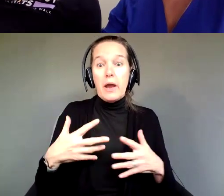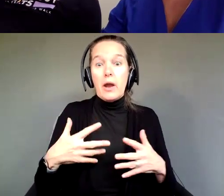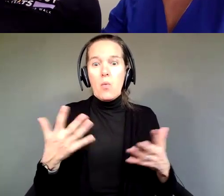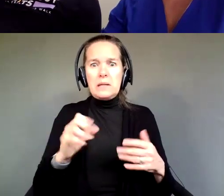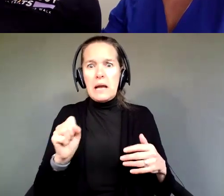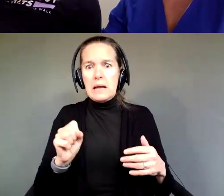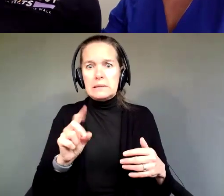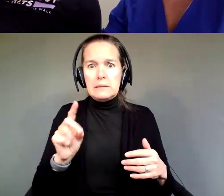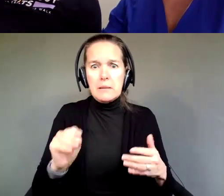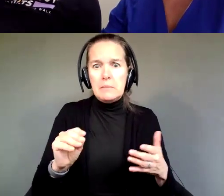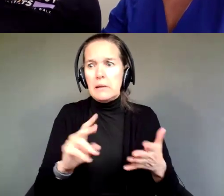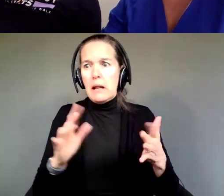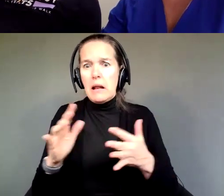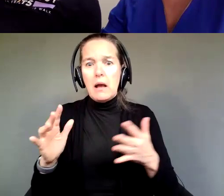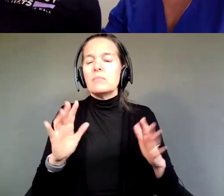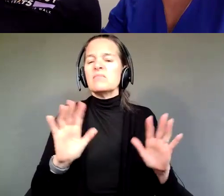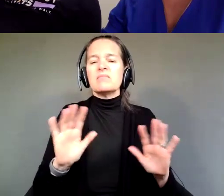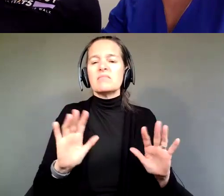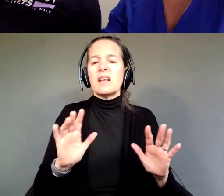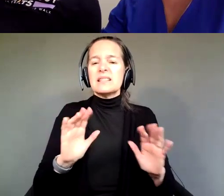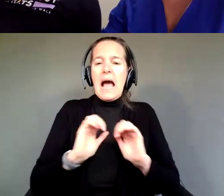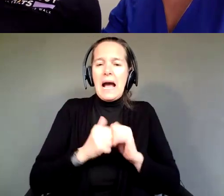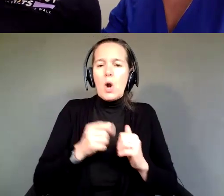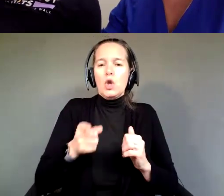No, it's how you would want to be treated, and we were doing it.